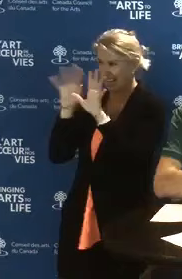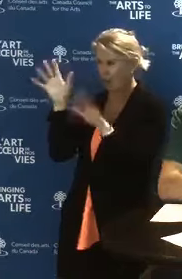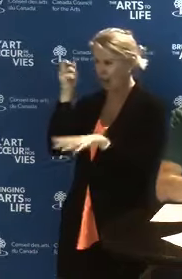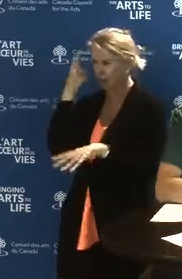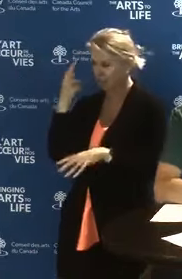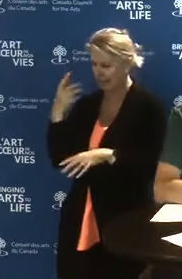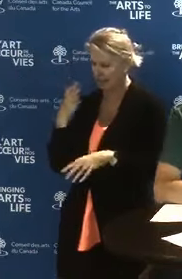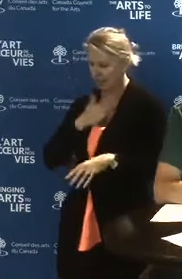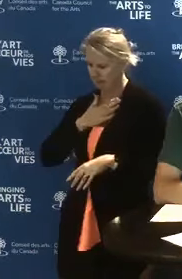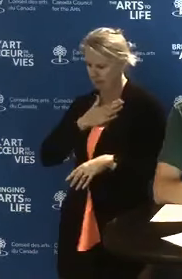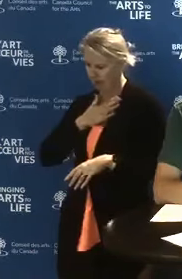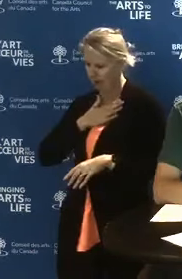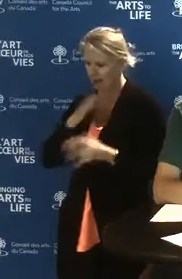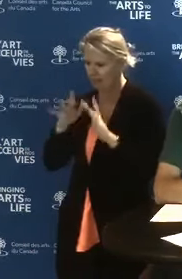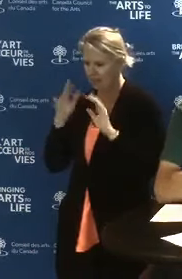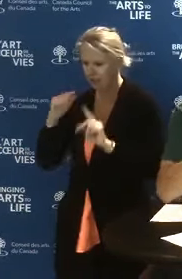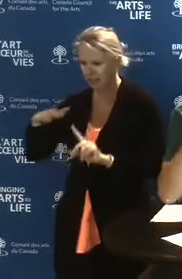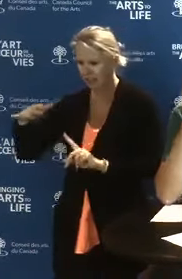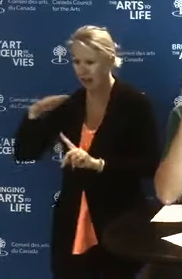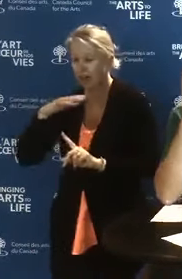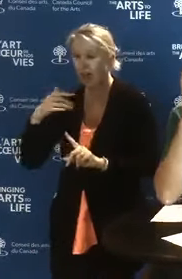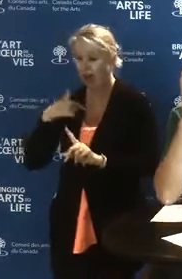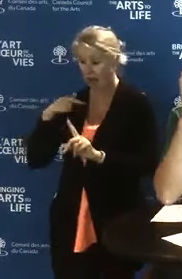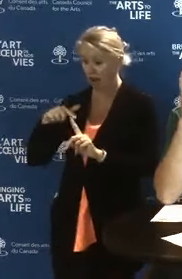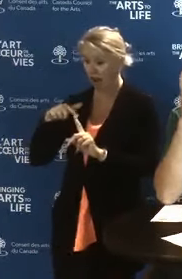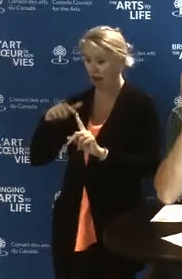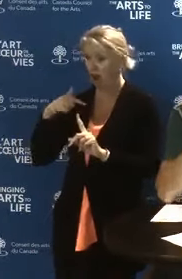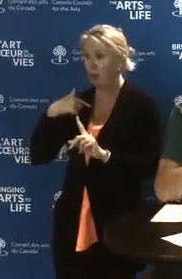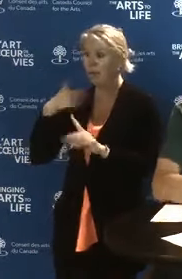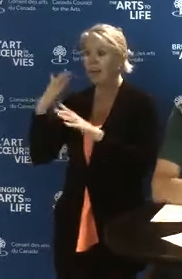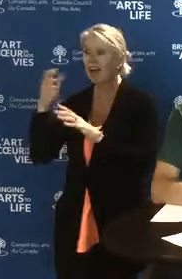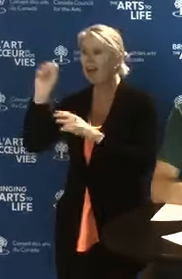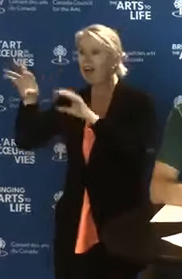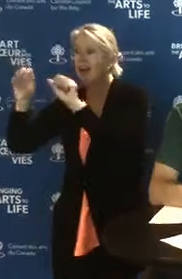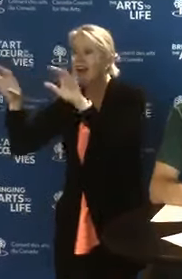once you share and engage with citizens digitally,